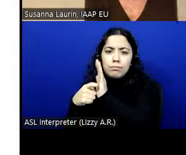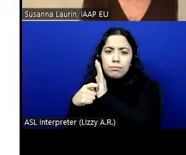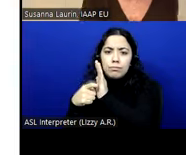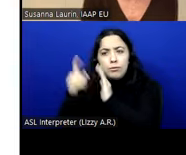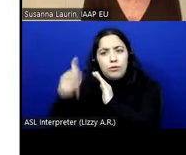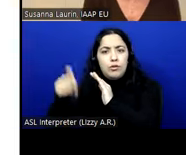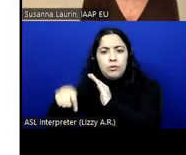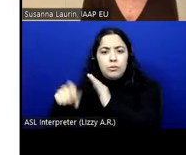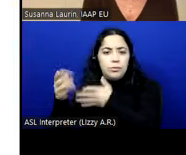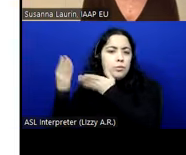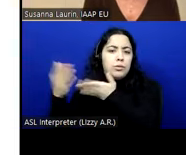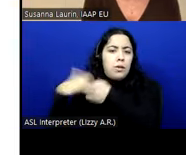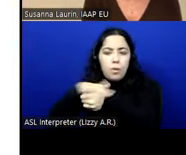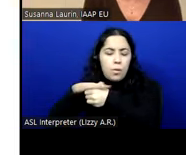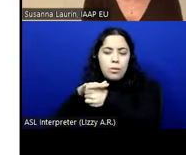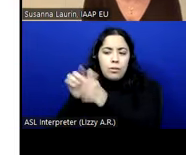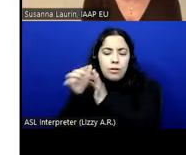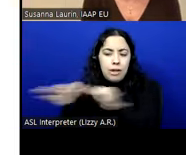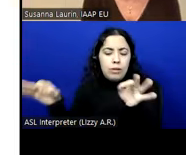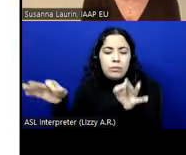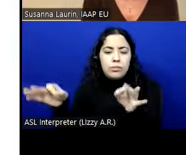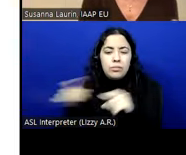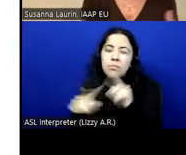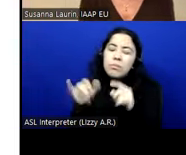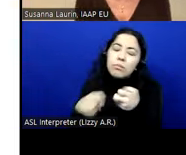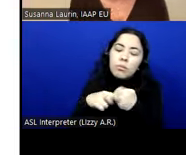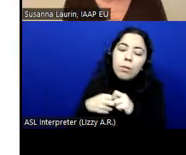presented in a local language and so on. That is a problem, but it has to do with